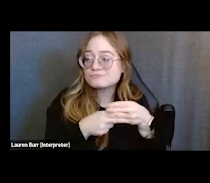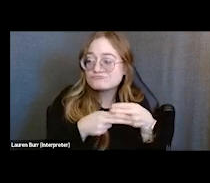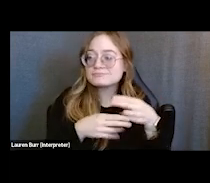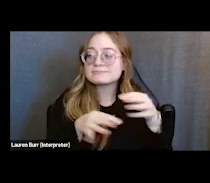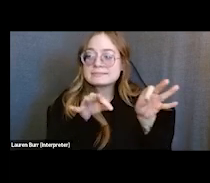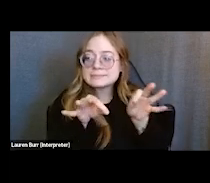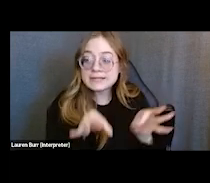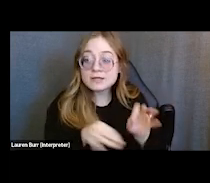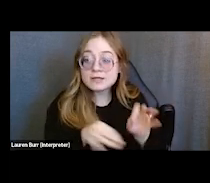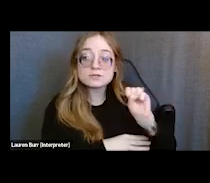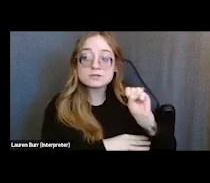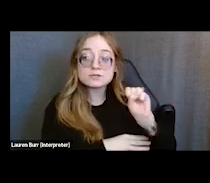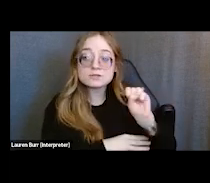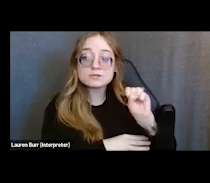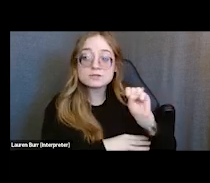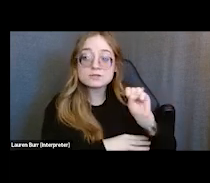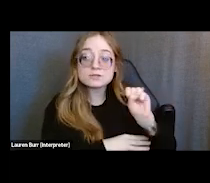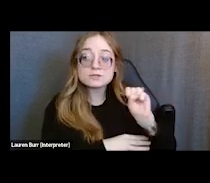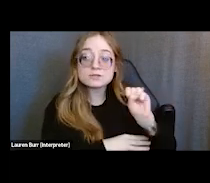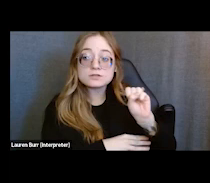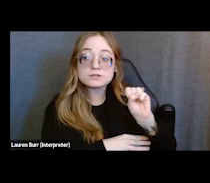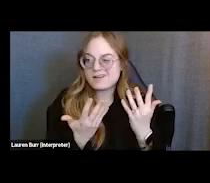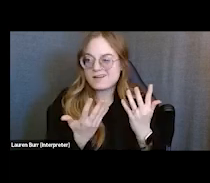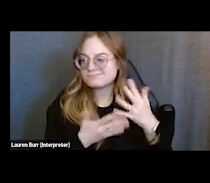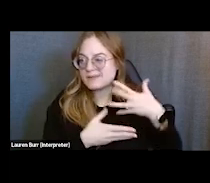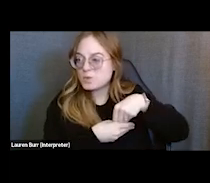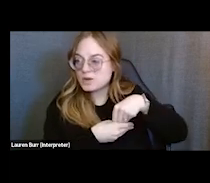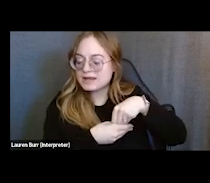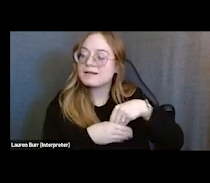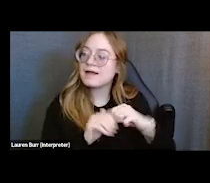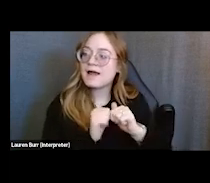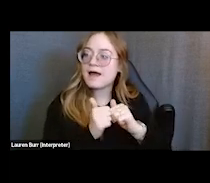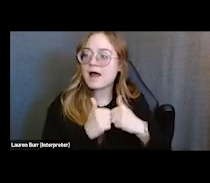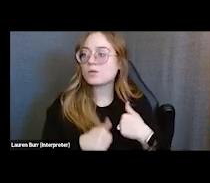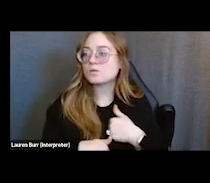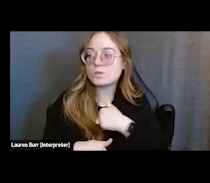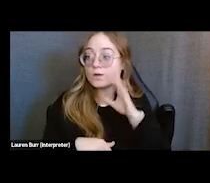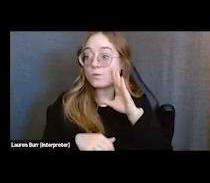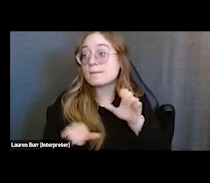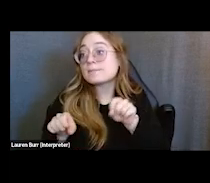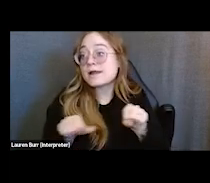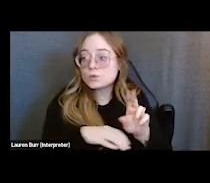and what work you're going to do and how we are going to potentially use those medical records,